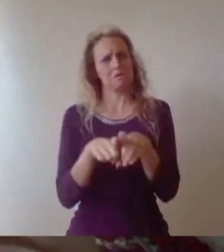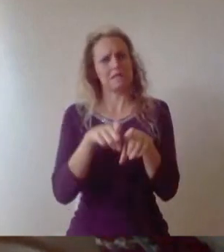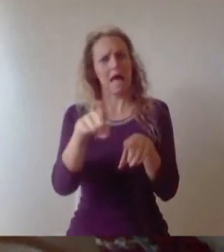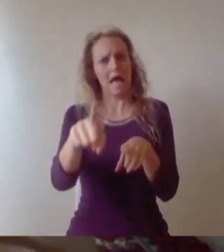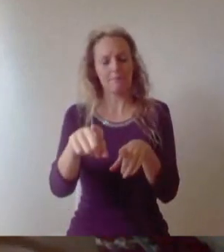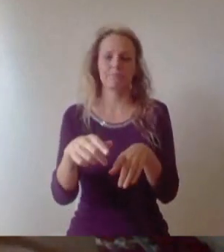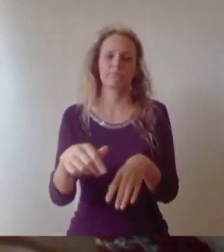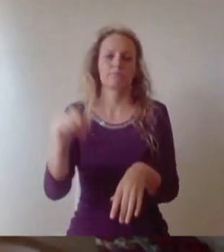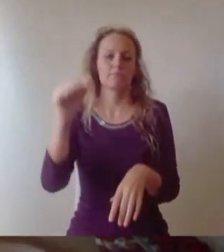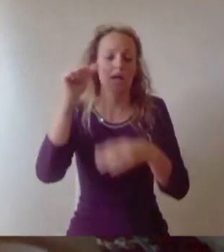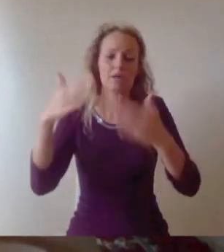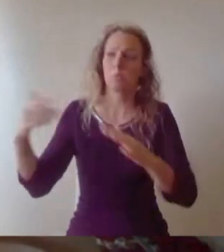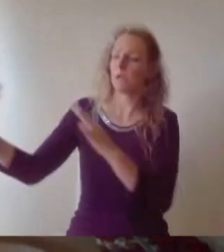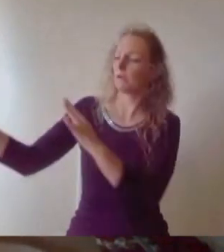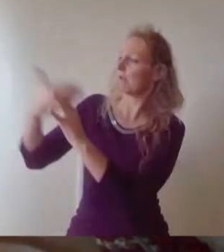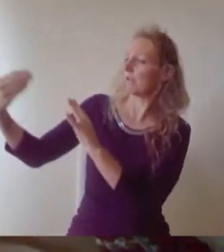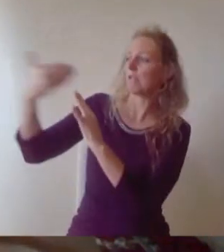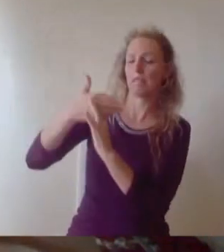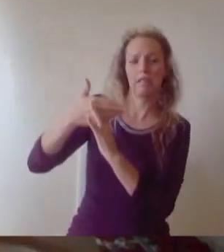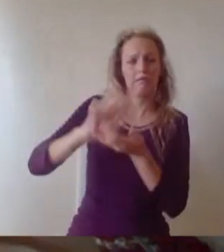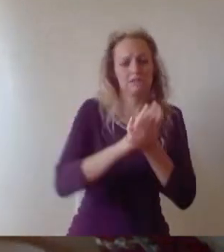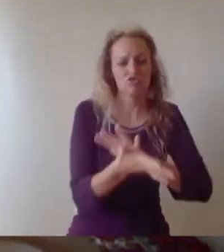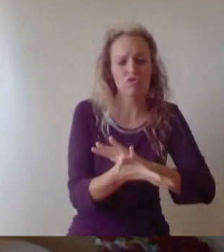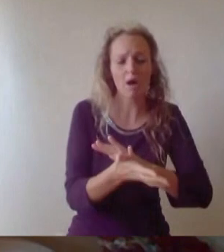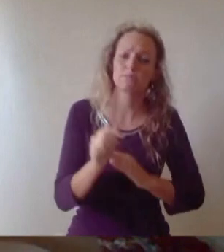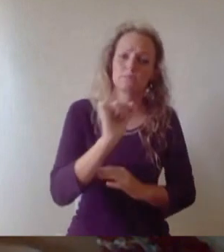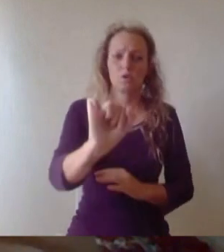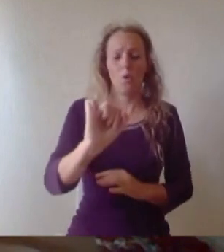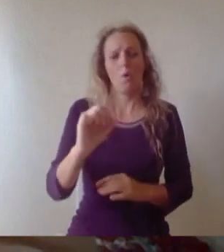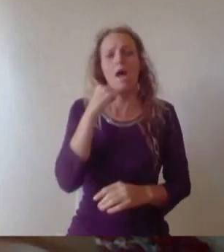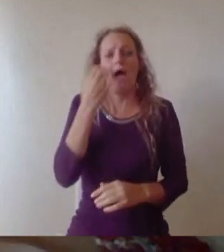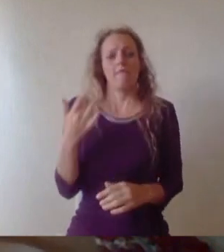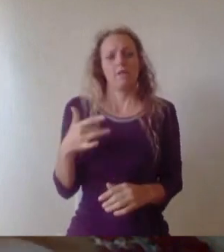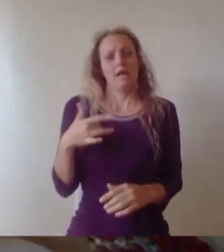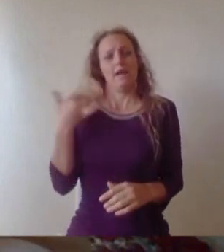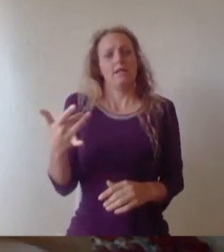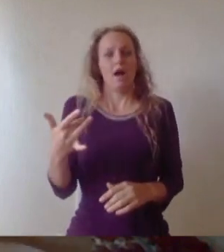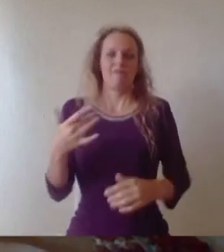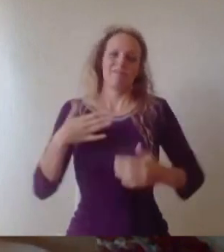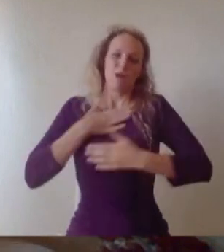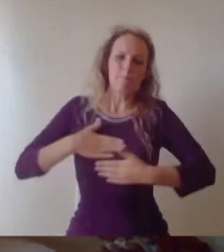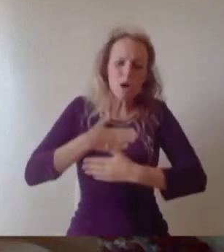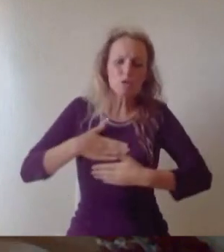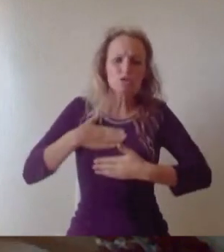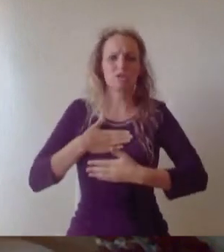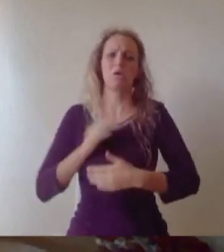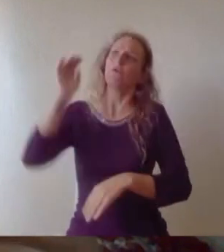aspect of daily life and the associate associated emotional turmoil of the lockdown period you've continued